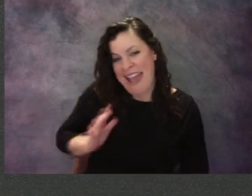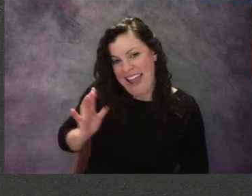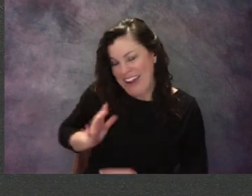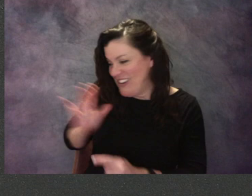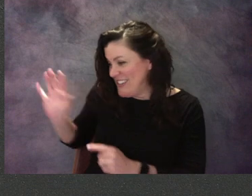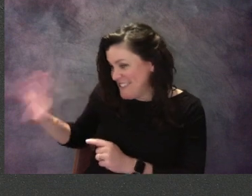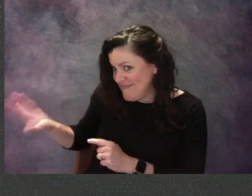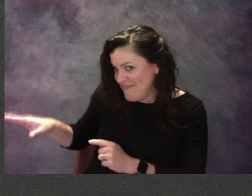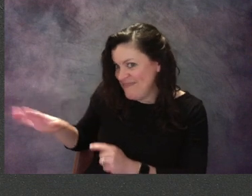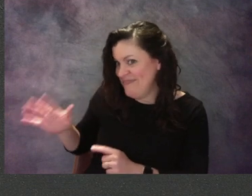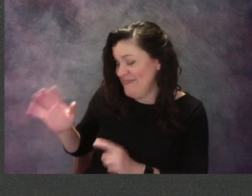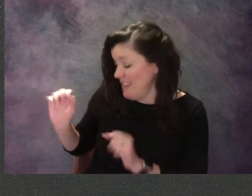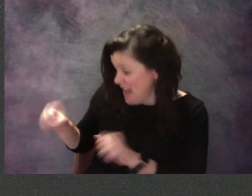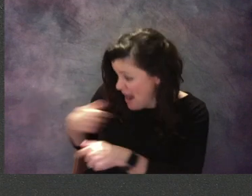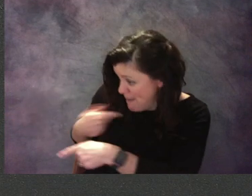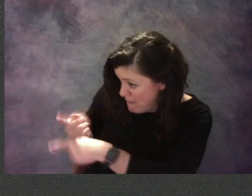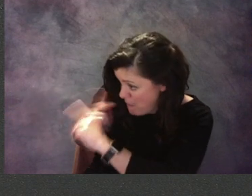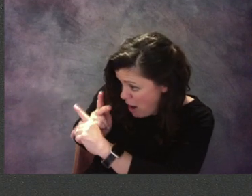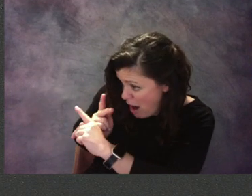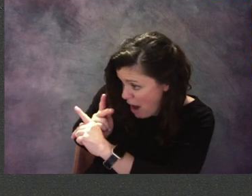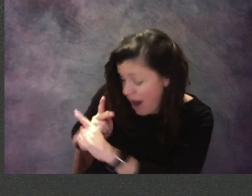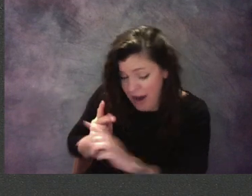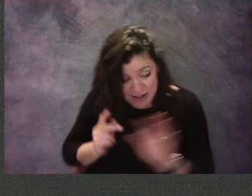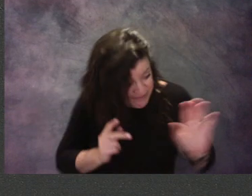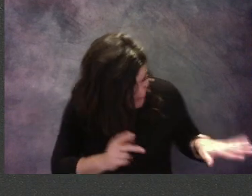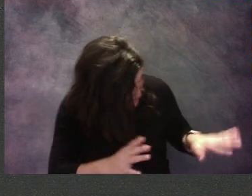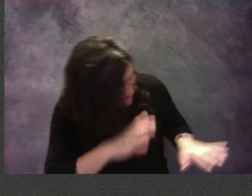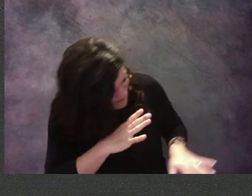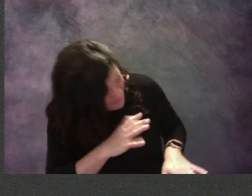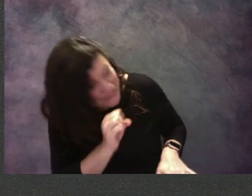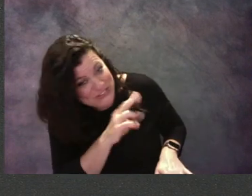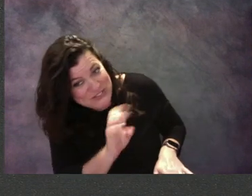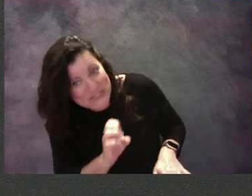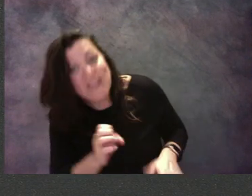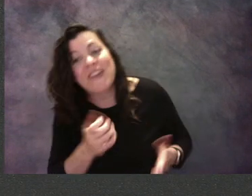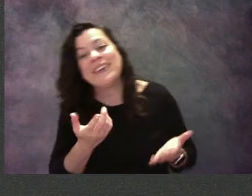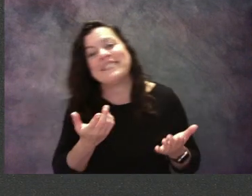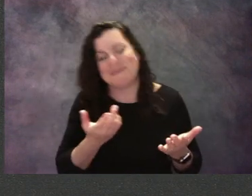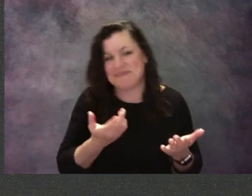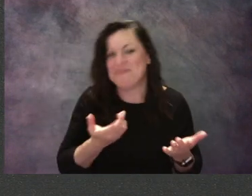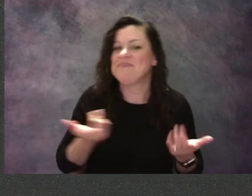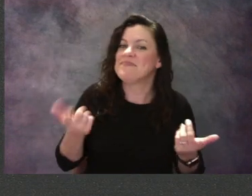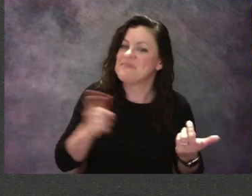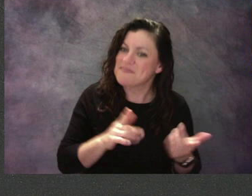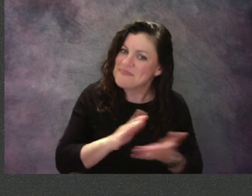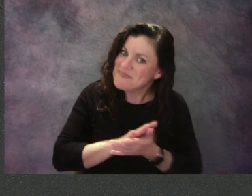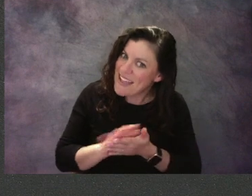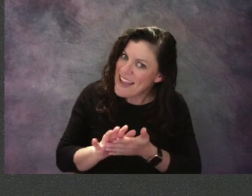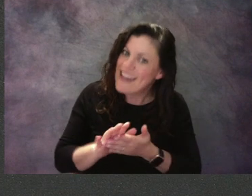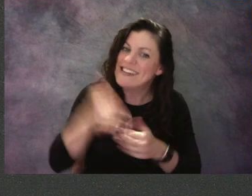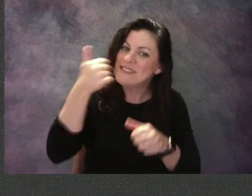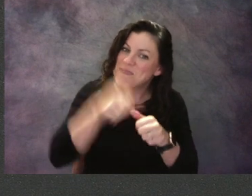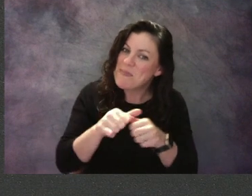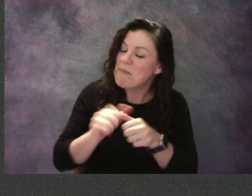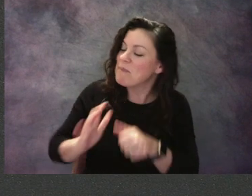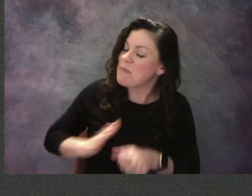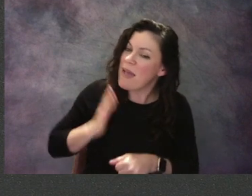Say, may I please borrow that green crayon? Sure you can draw with it.